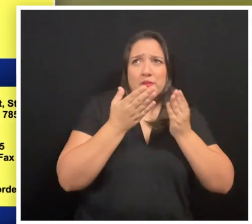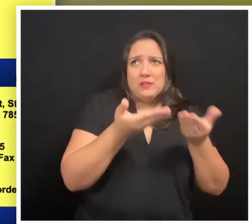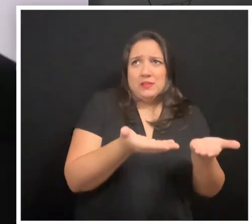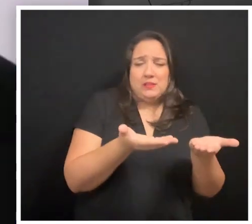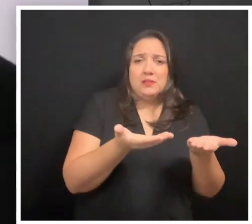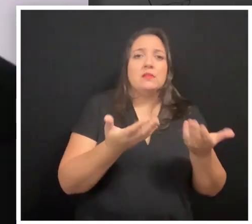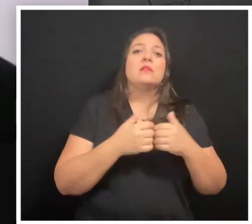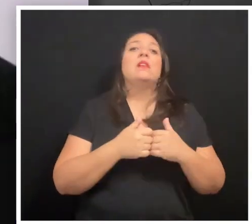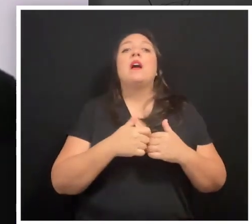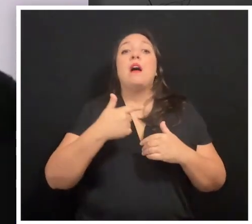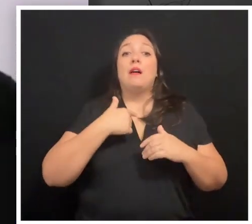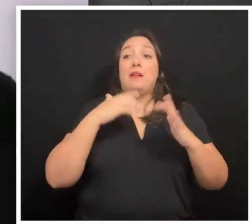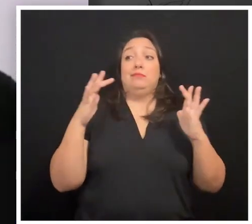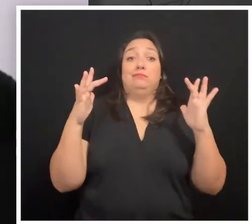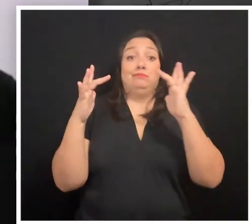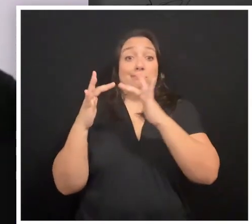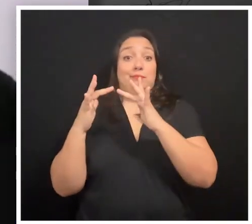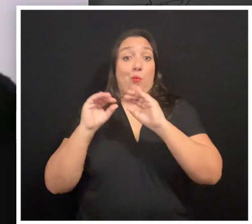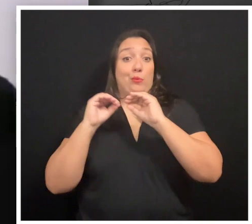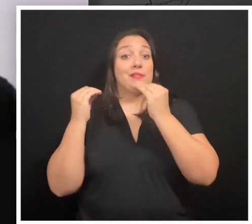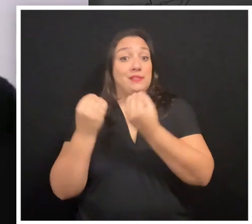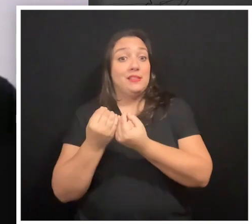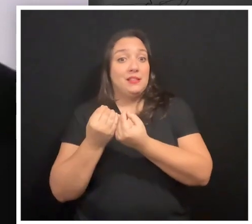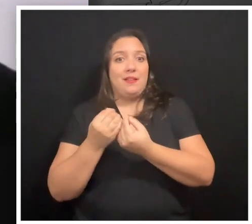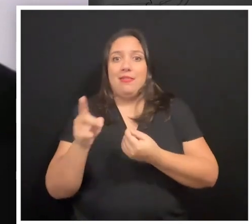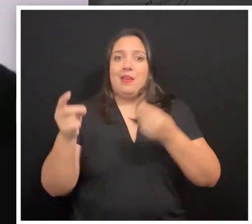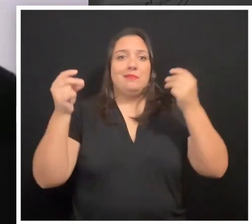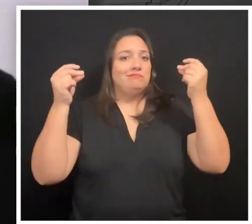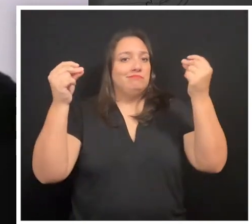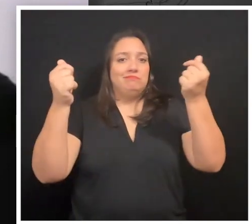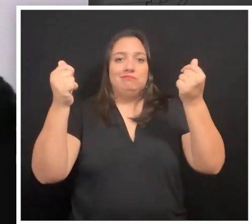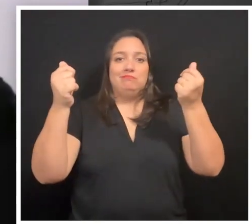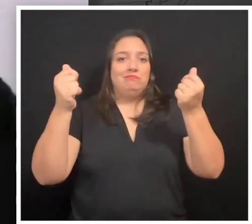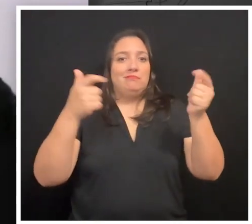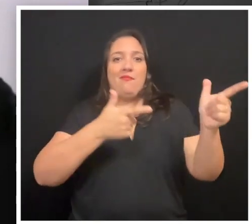When I reached out to the organization, right away they recruited me